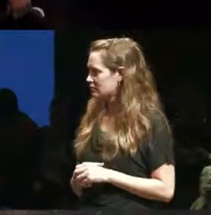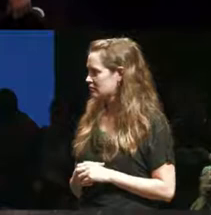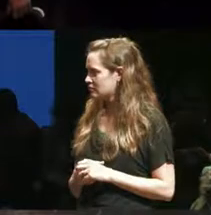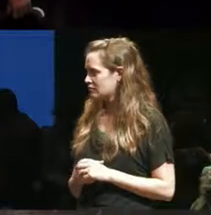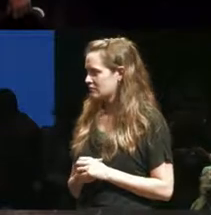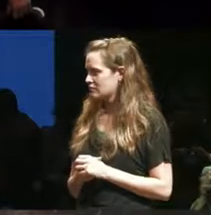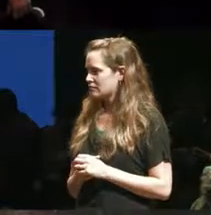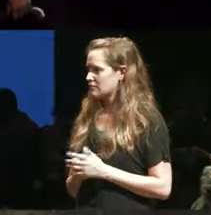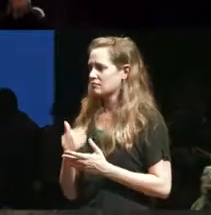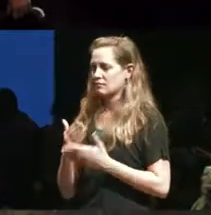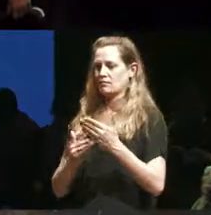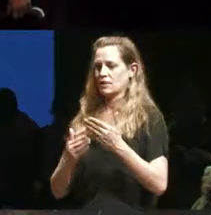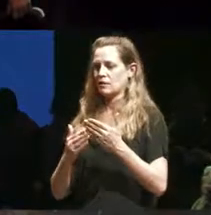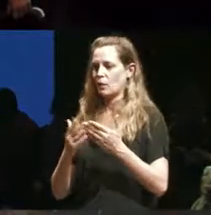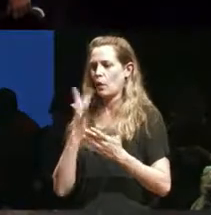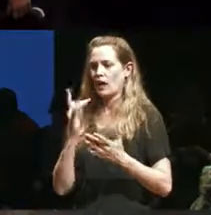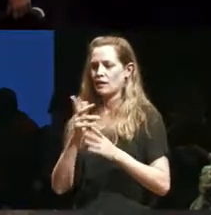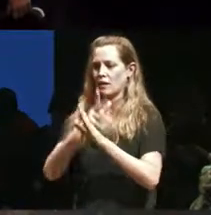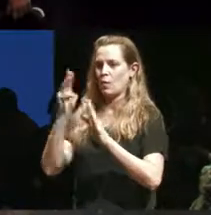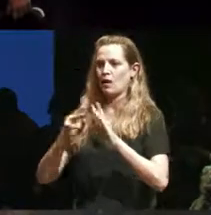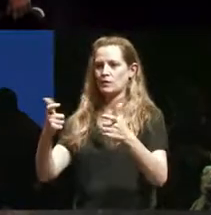process of being shut out of the programs in the first place never being